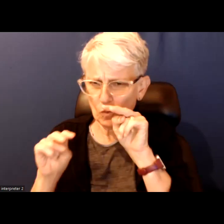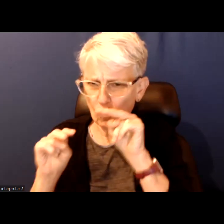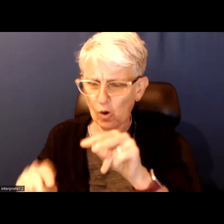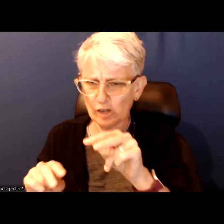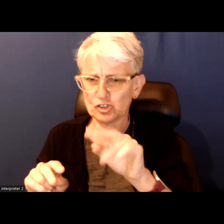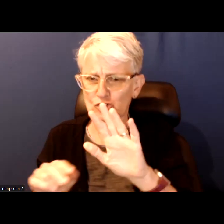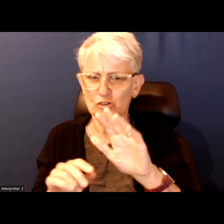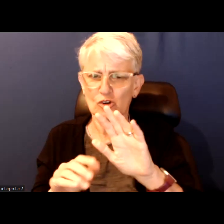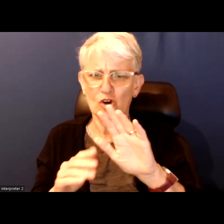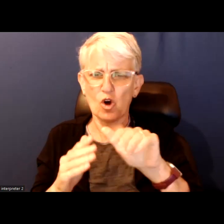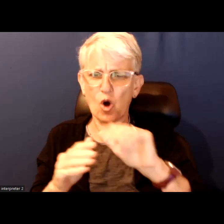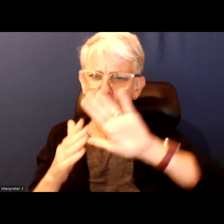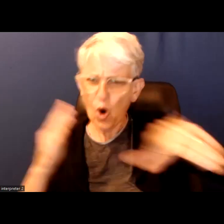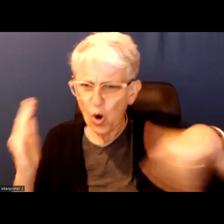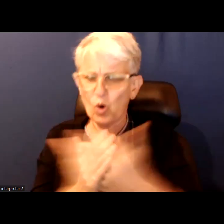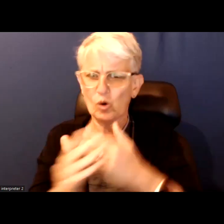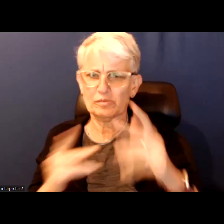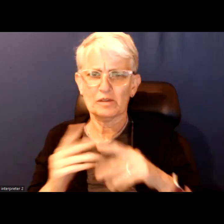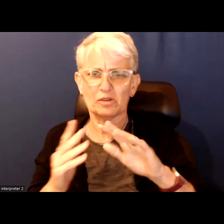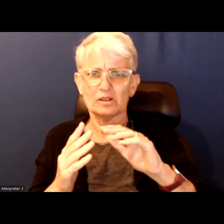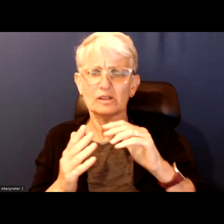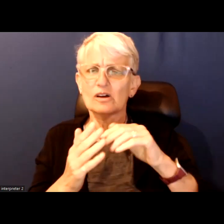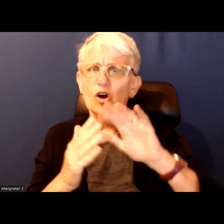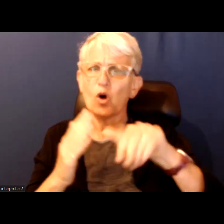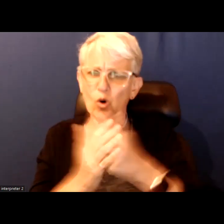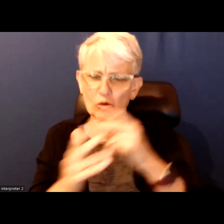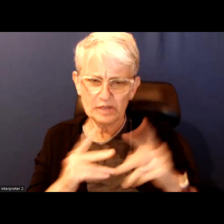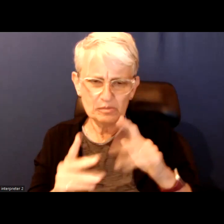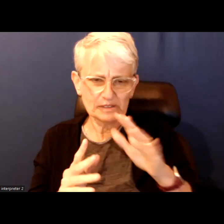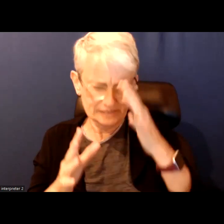All decisions must be for those that are most vulnerable in our city.